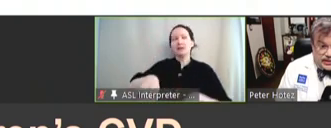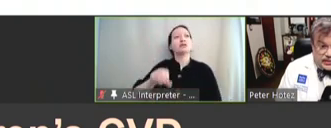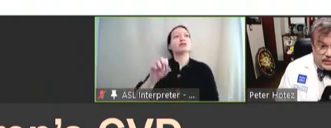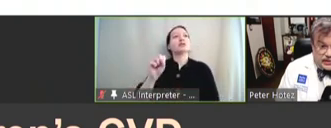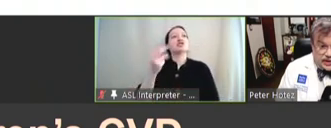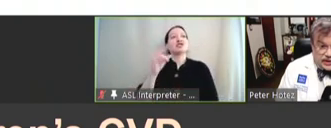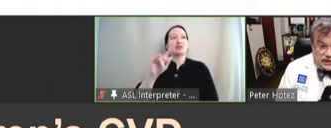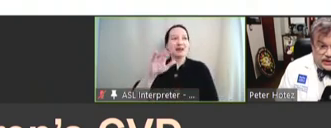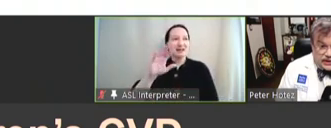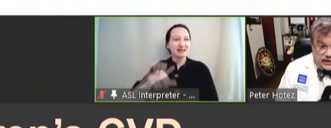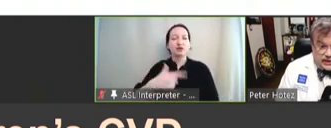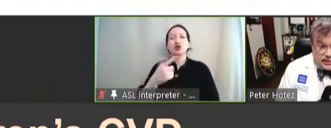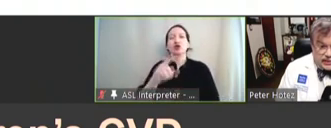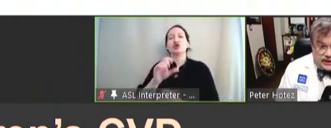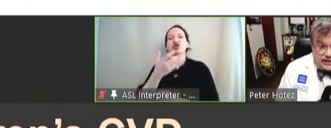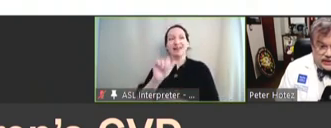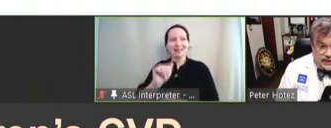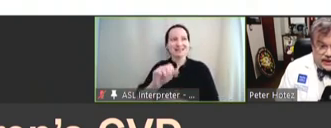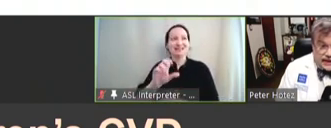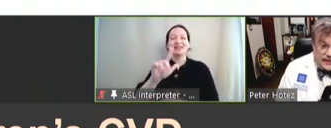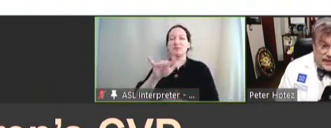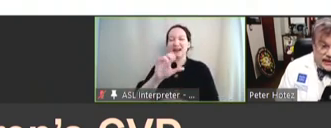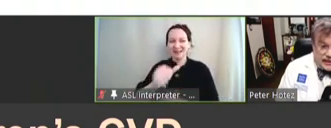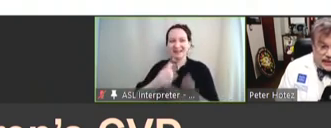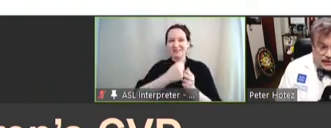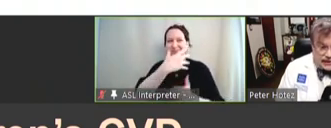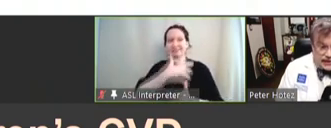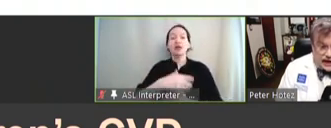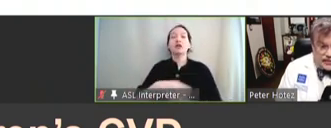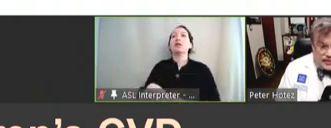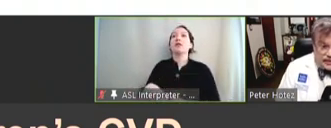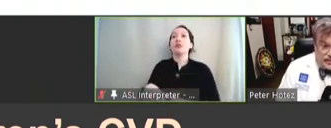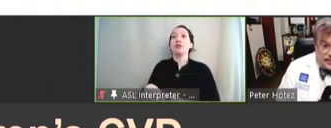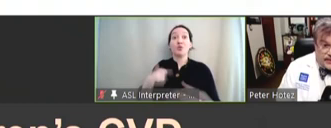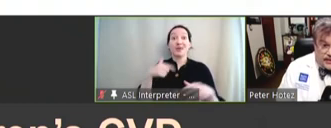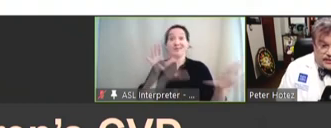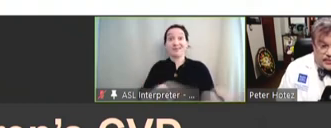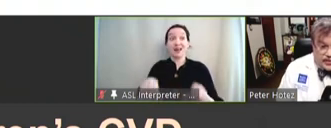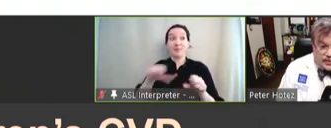hookworm, Chagas disease, and leishmaniasis, and then we actually adopted a coronavirus program